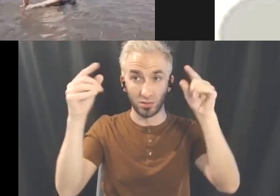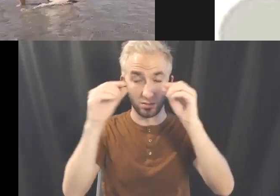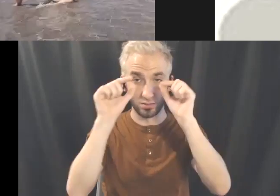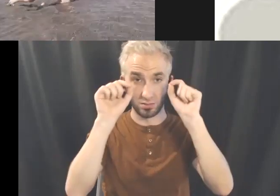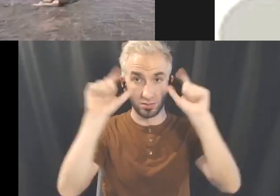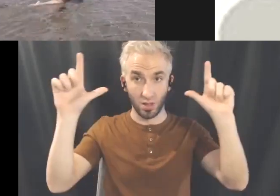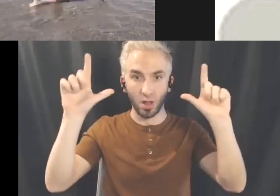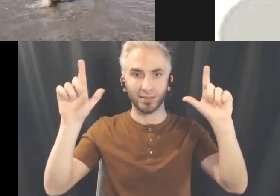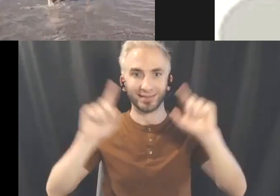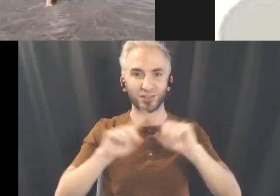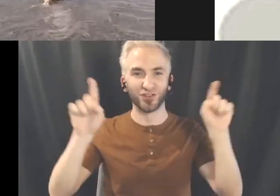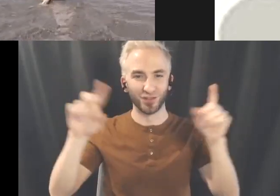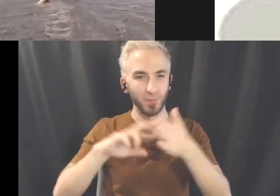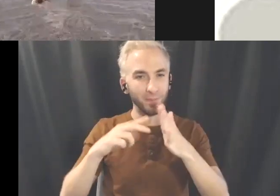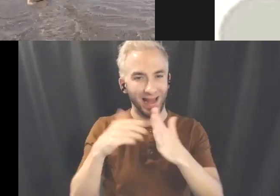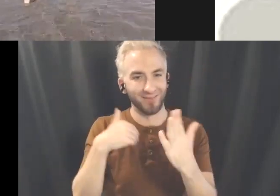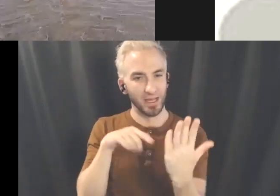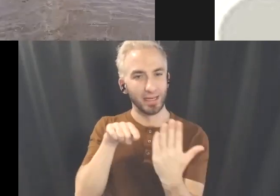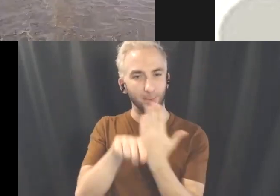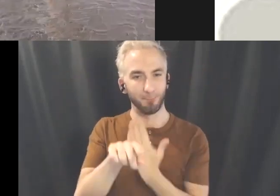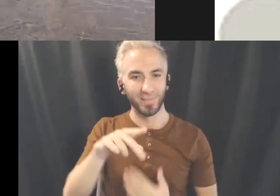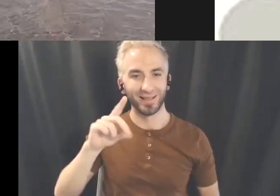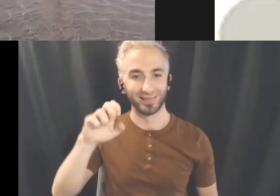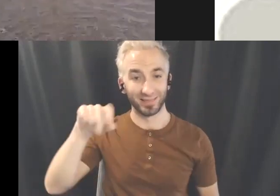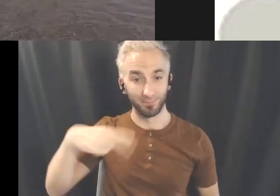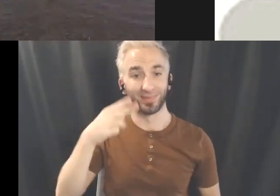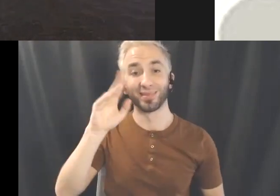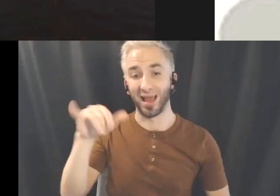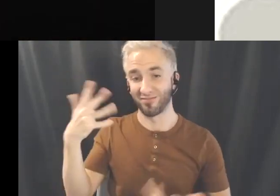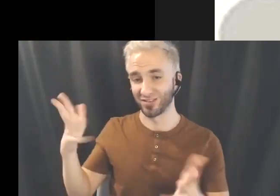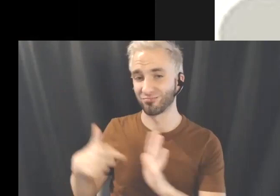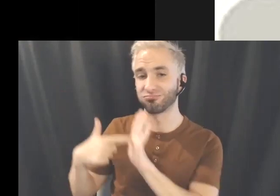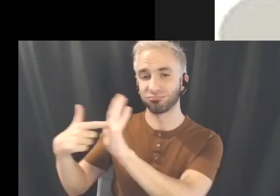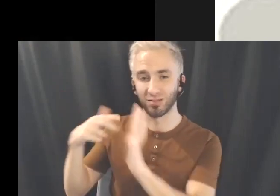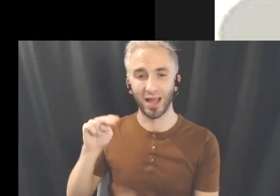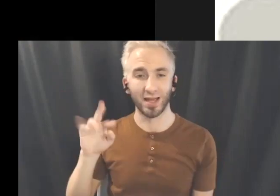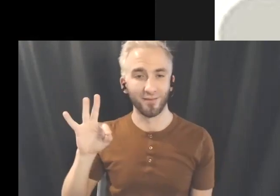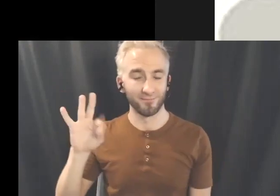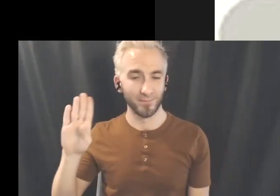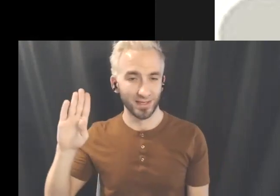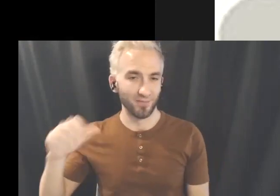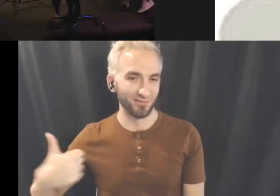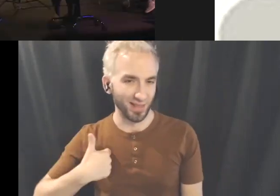So this piece was produced by the National Film Board of Canada